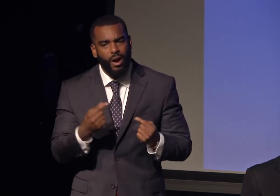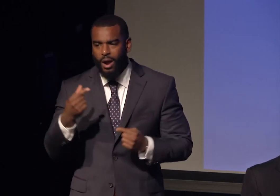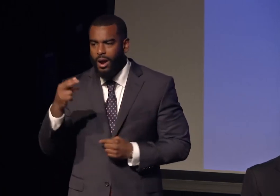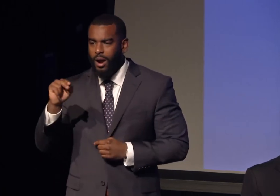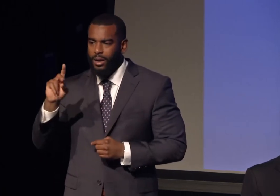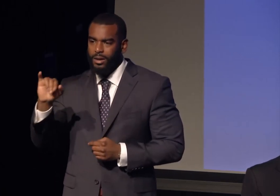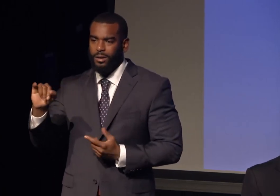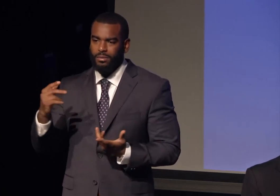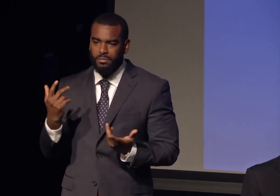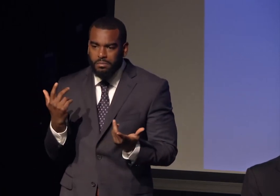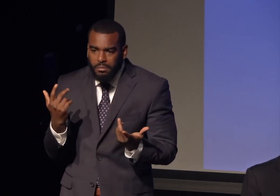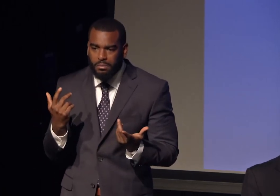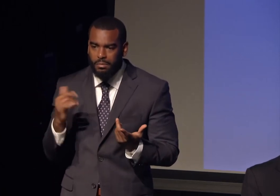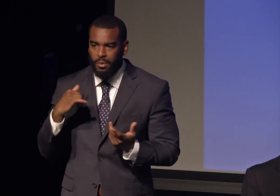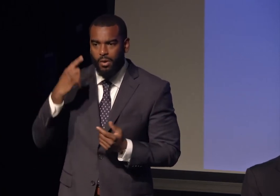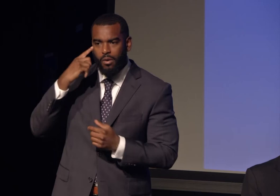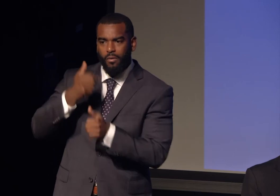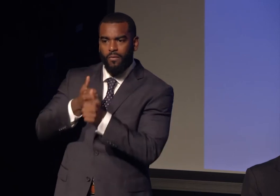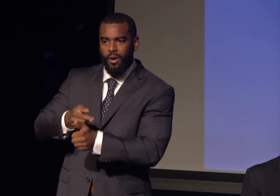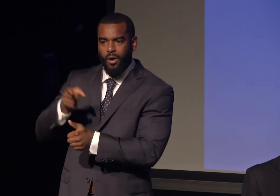it gave us another public sphere role model.